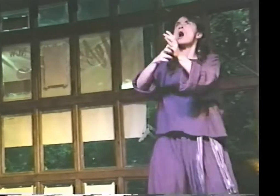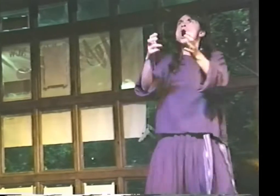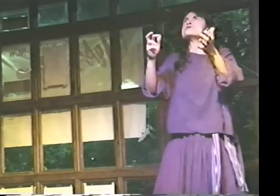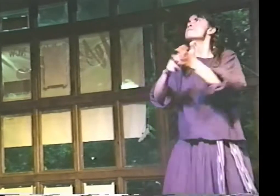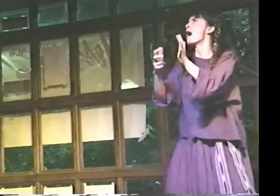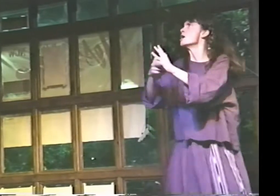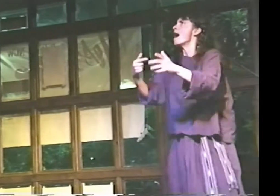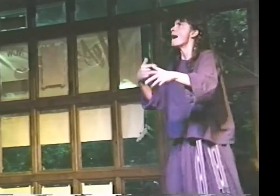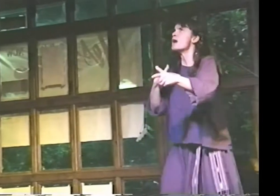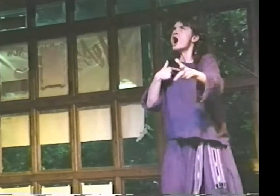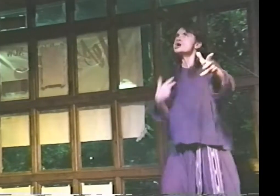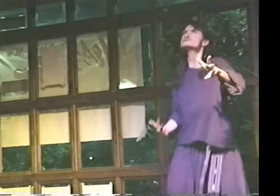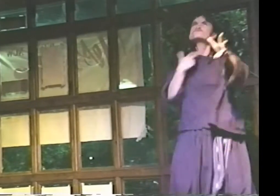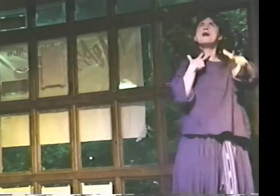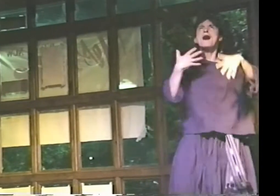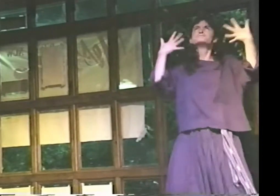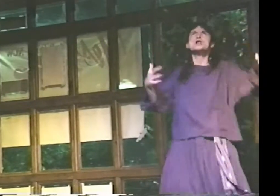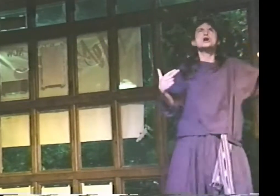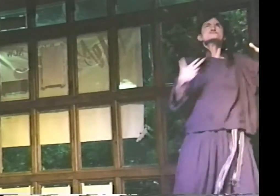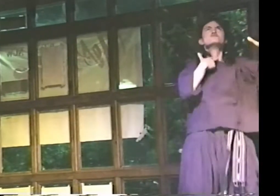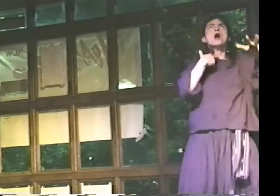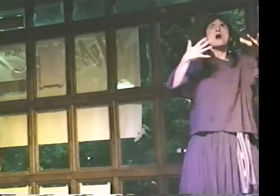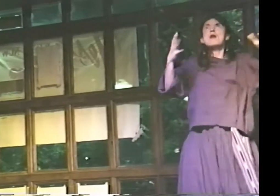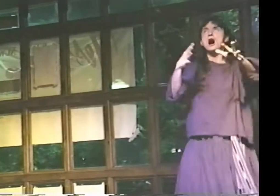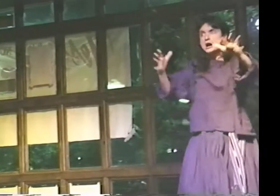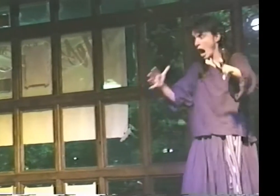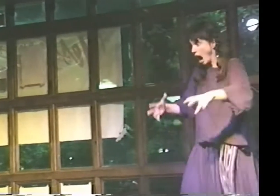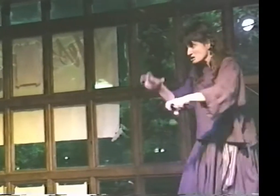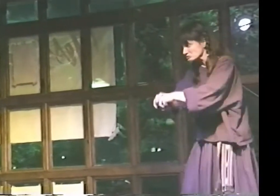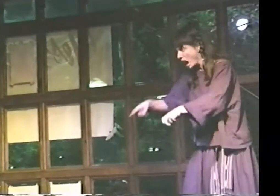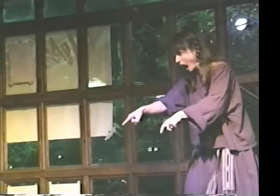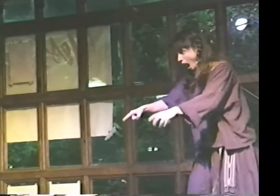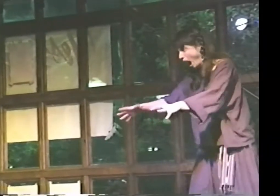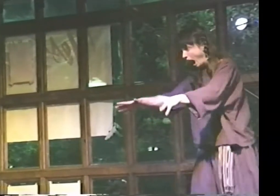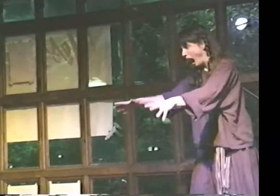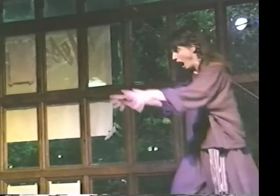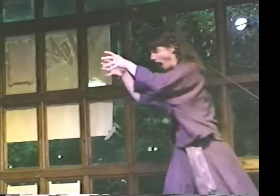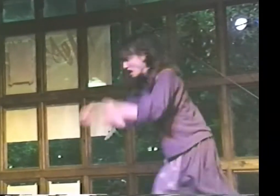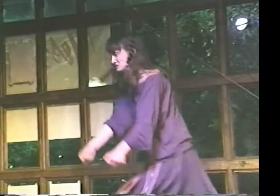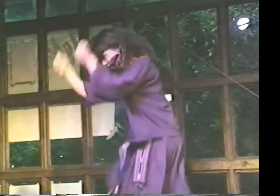THAT MEANS--THAT MEANS I'M STUCK HERE. I'M STUCK." [IMITATES GASPING] "CHAIR!"